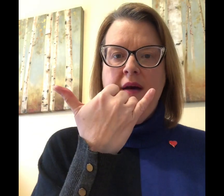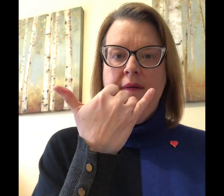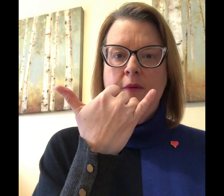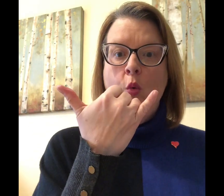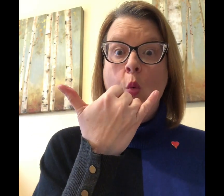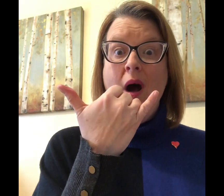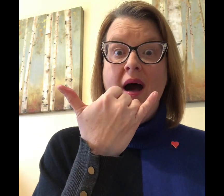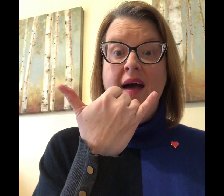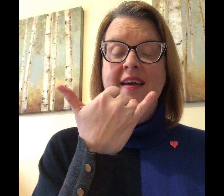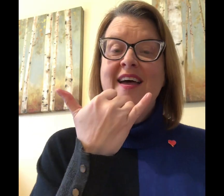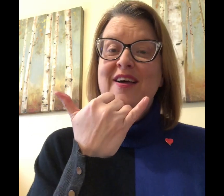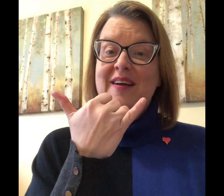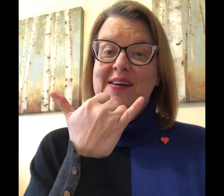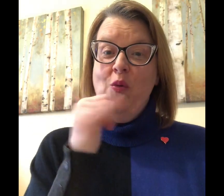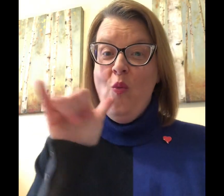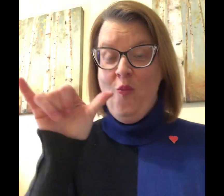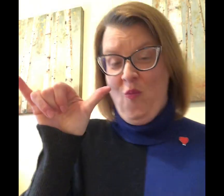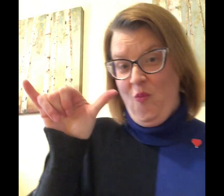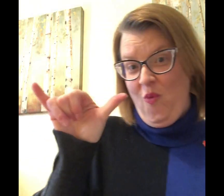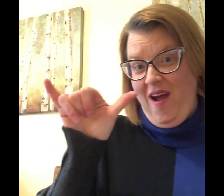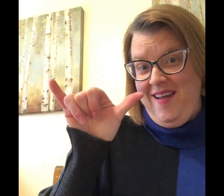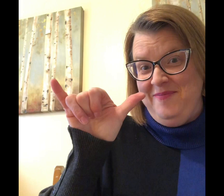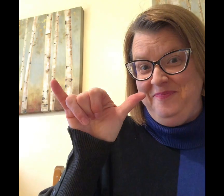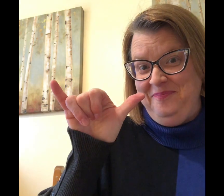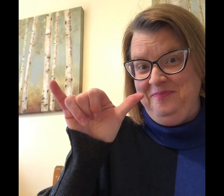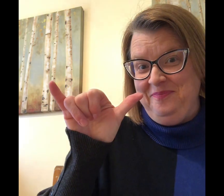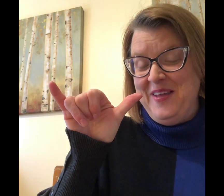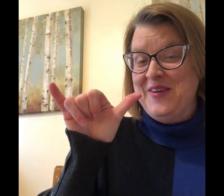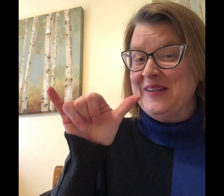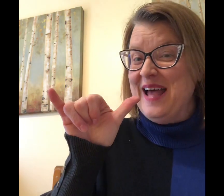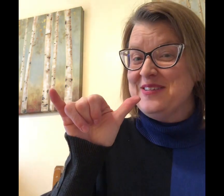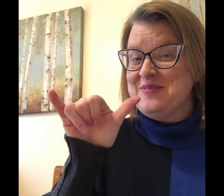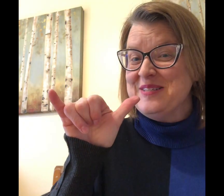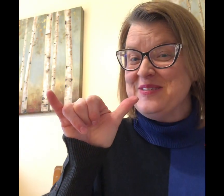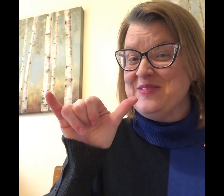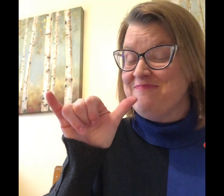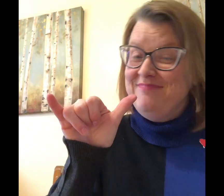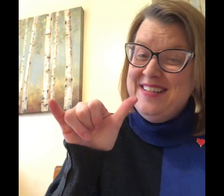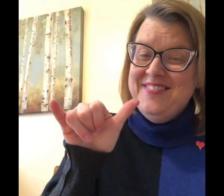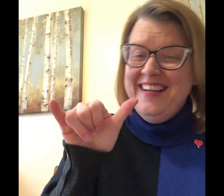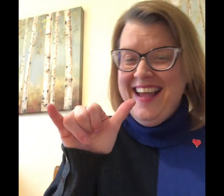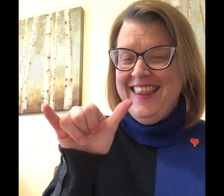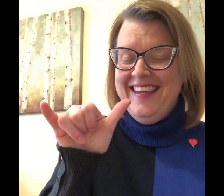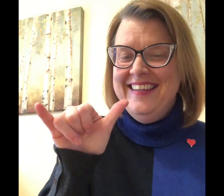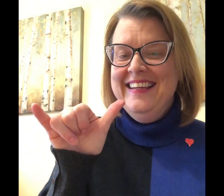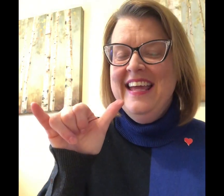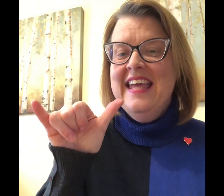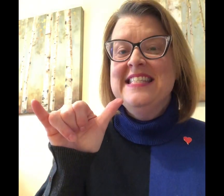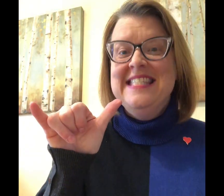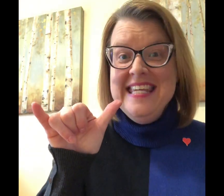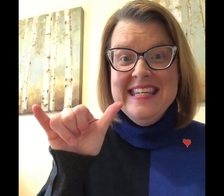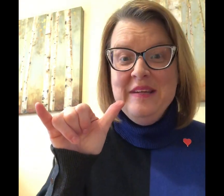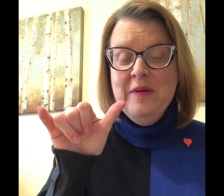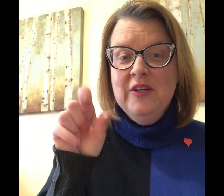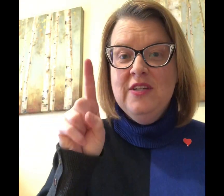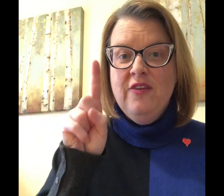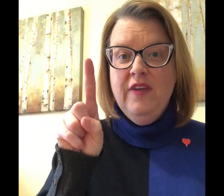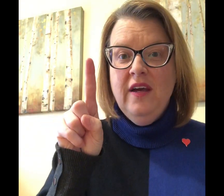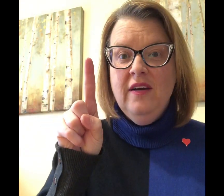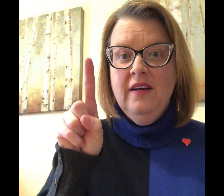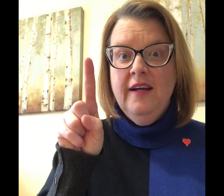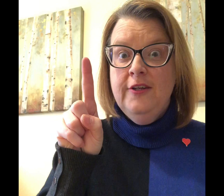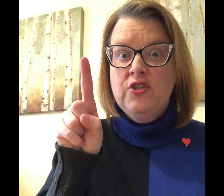Y. And our last one is pretty fun I like it Z you take a finger and you draw